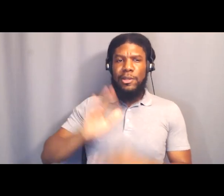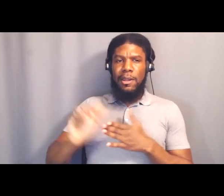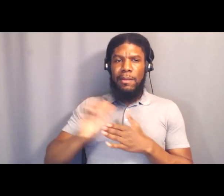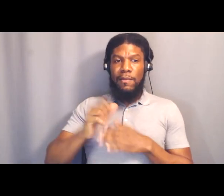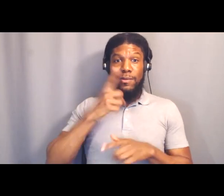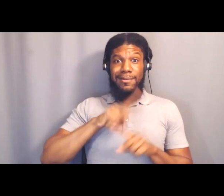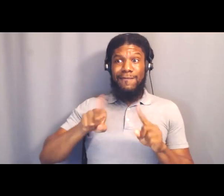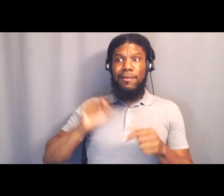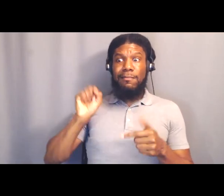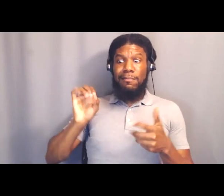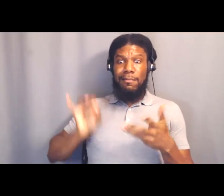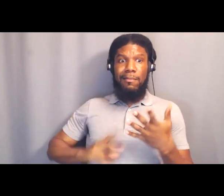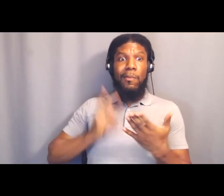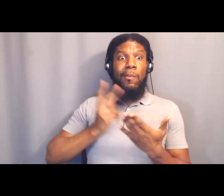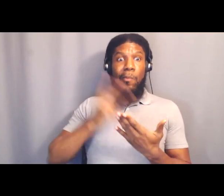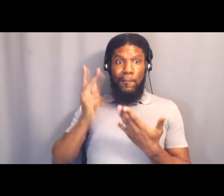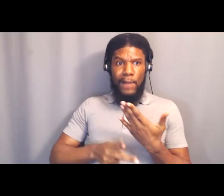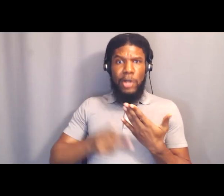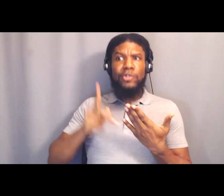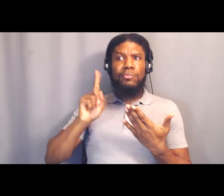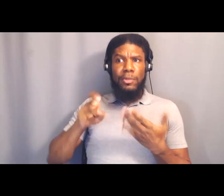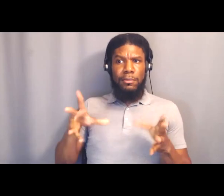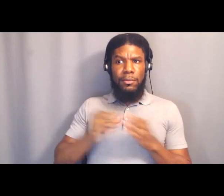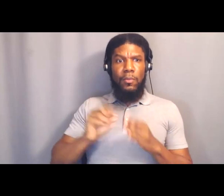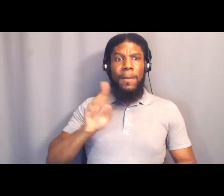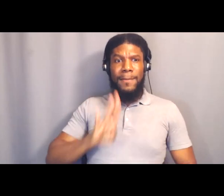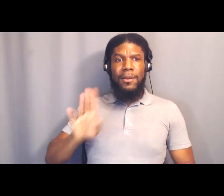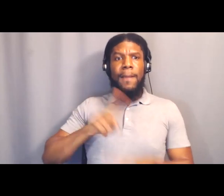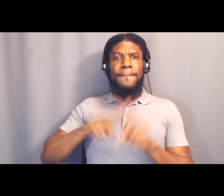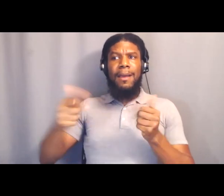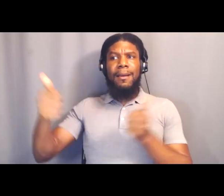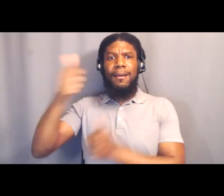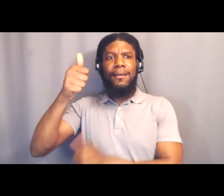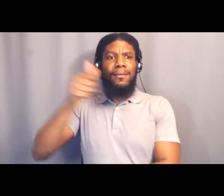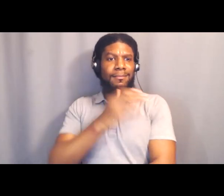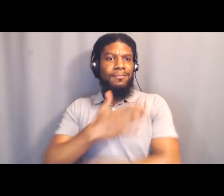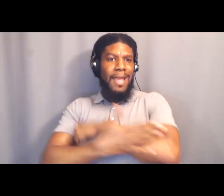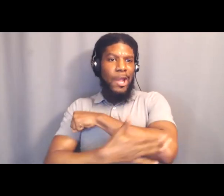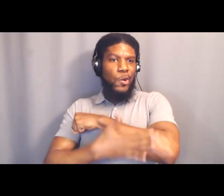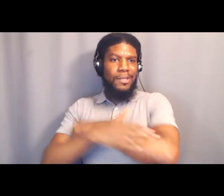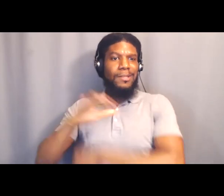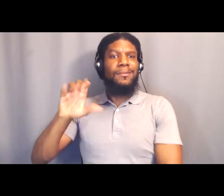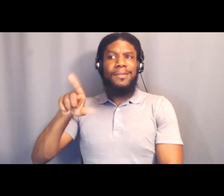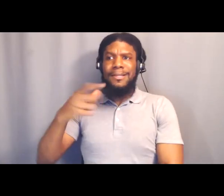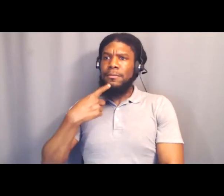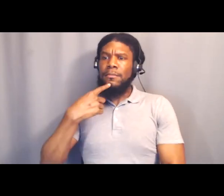But what we're seeing is a County CEO, who says that there's only $100 million a year.